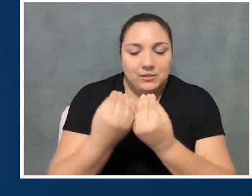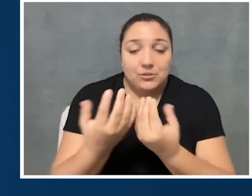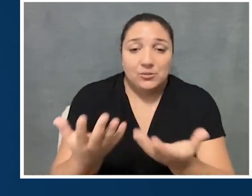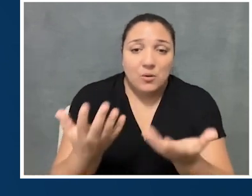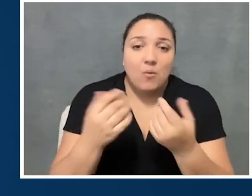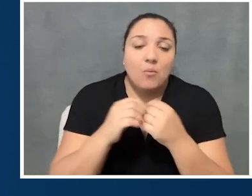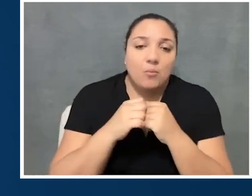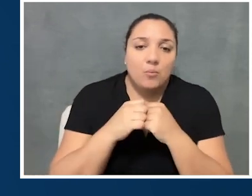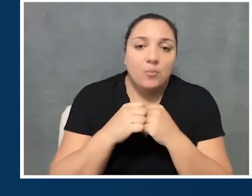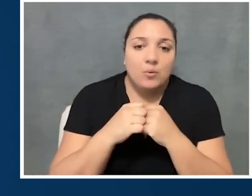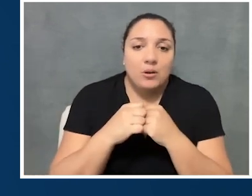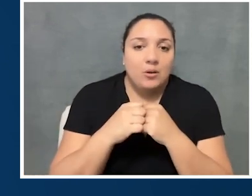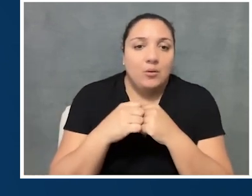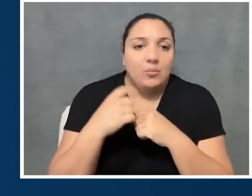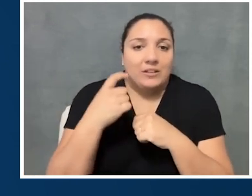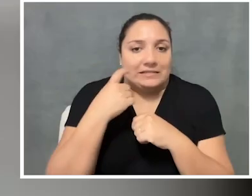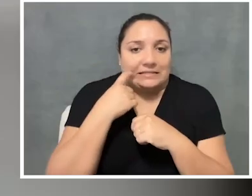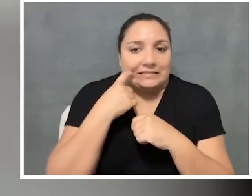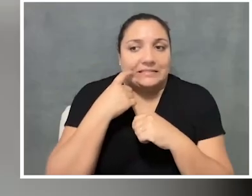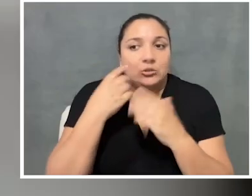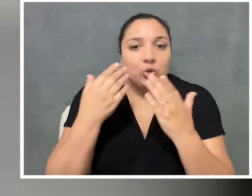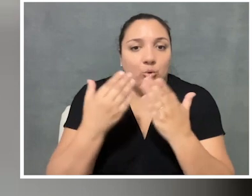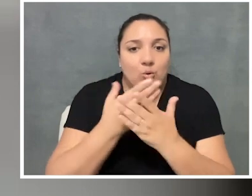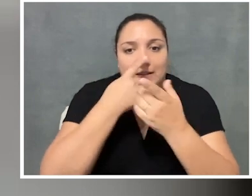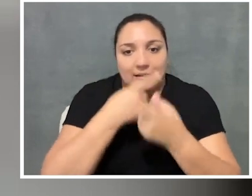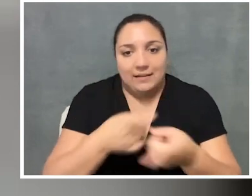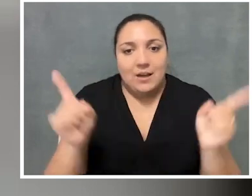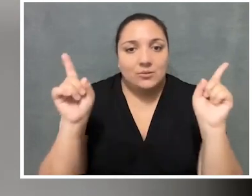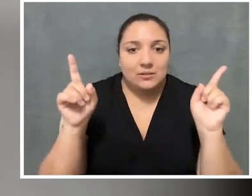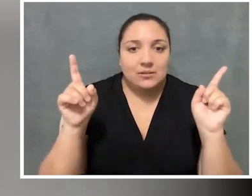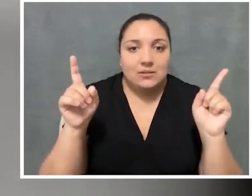And so we've just sort of newly announced ourselves